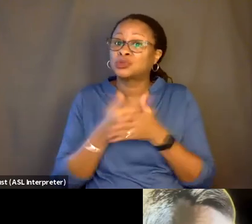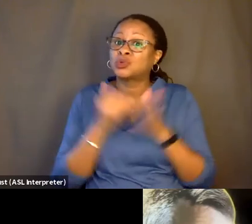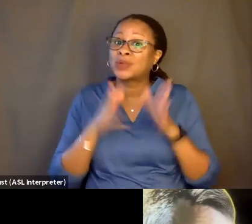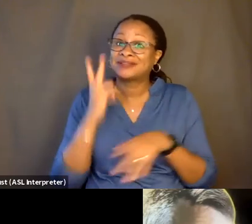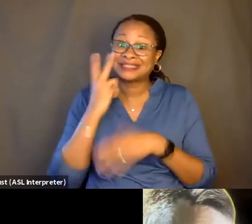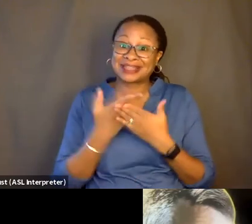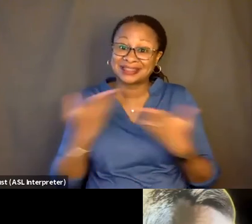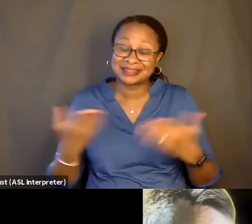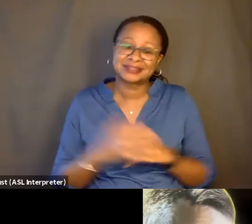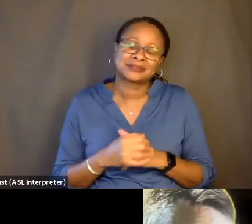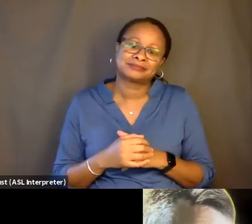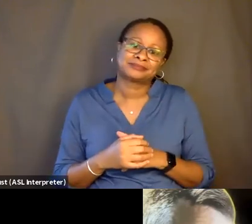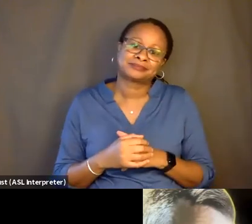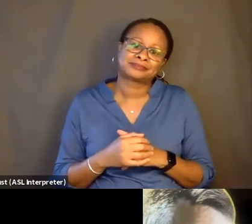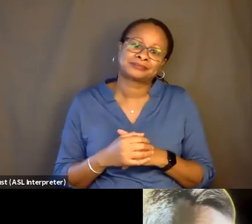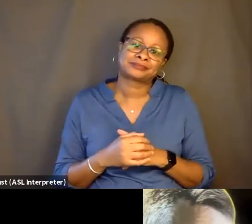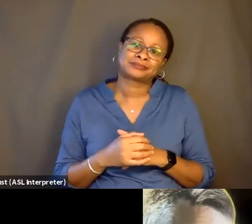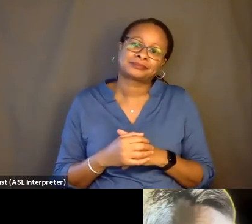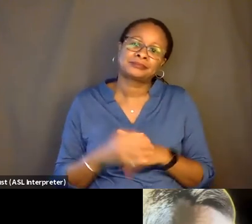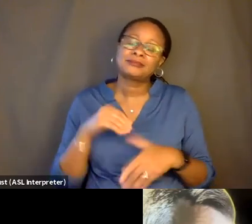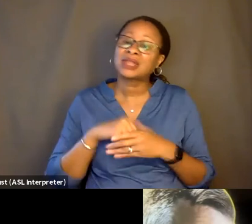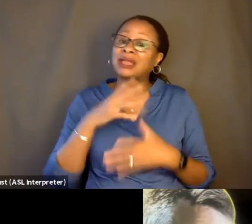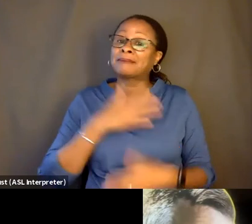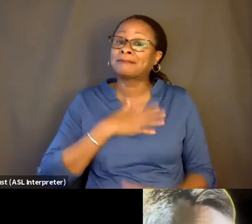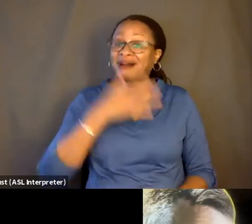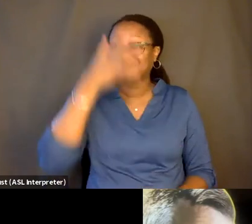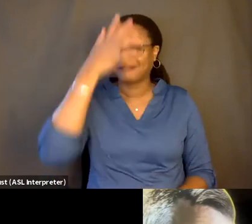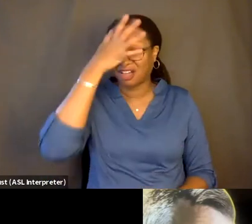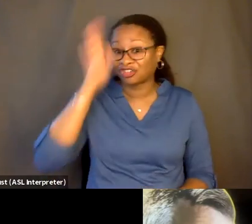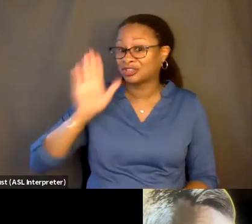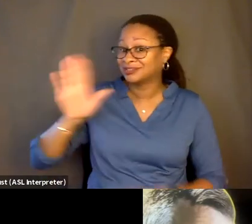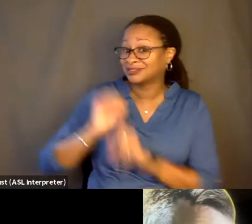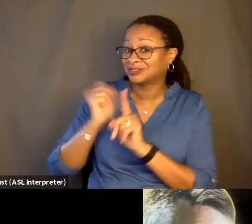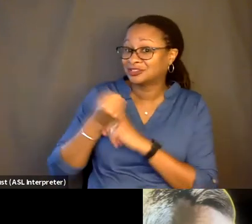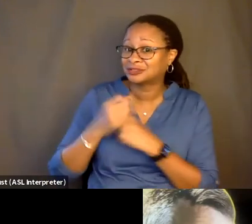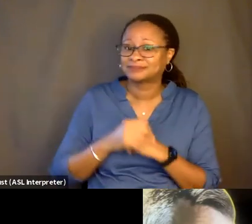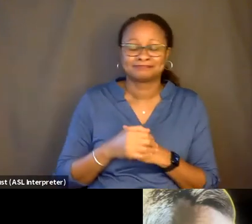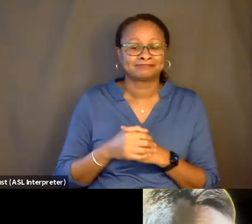And in my father's case, you know, he just has,